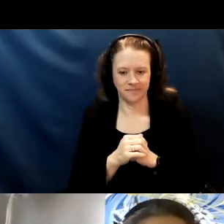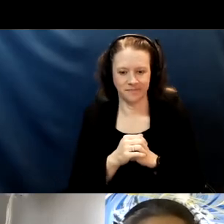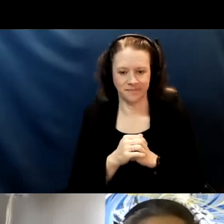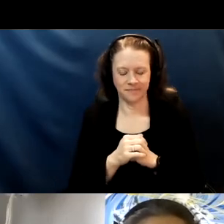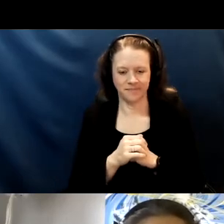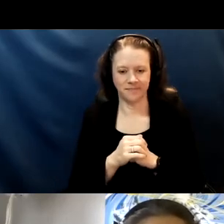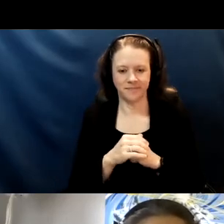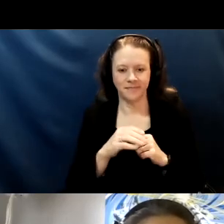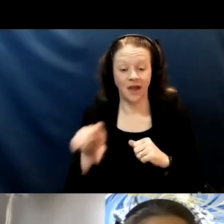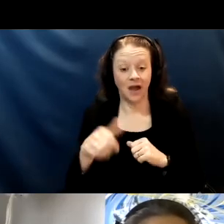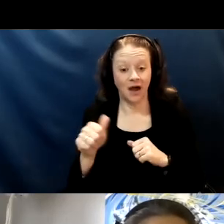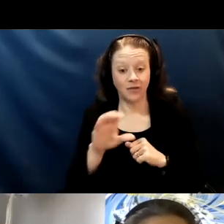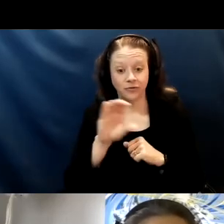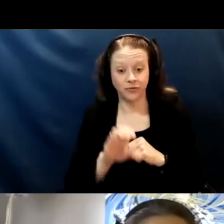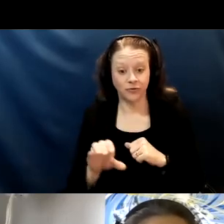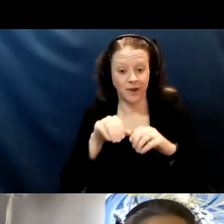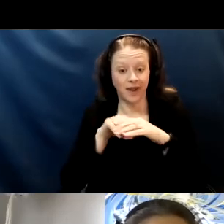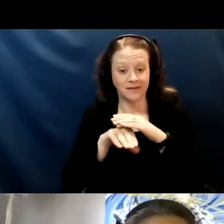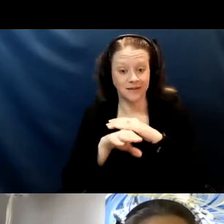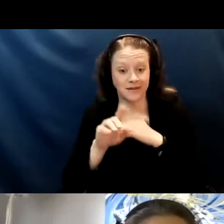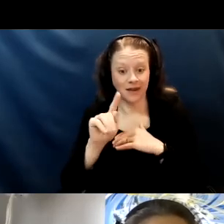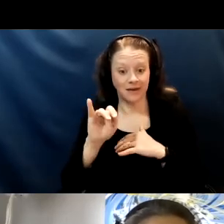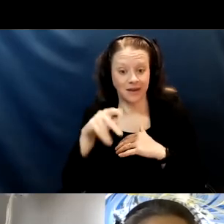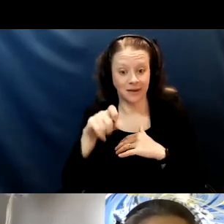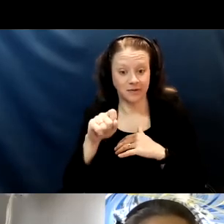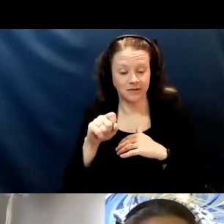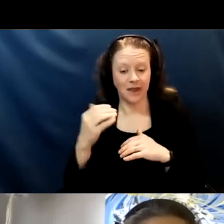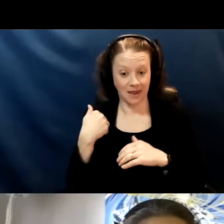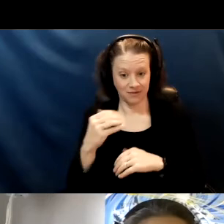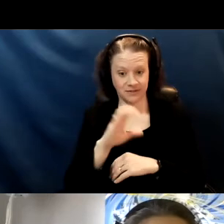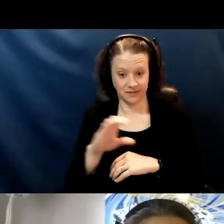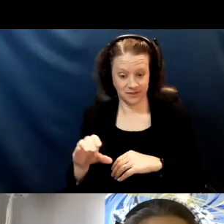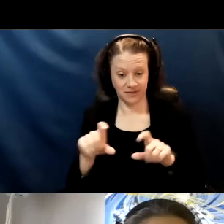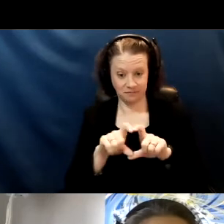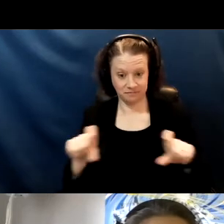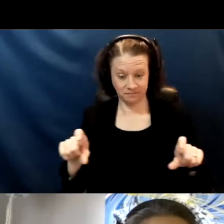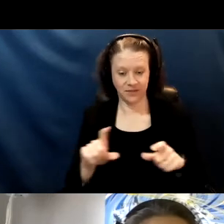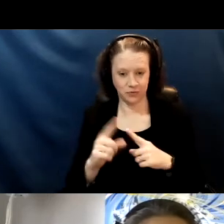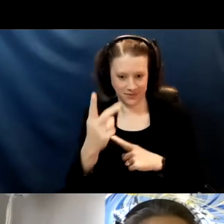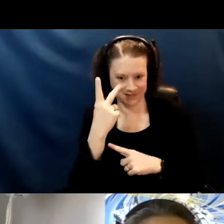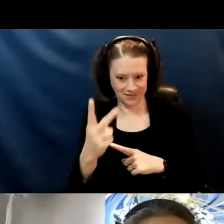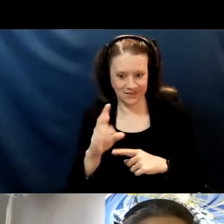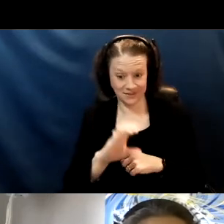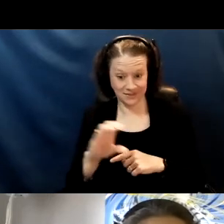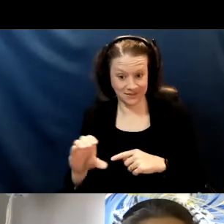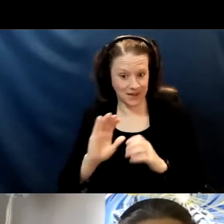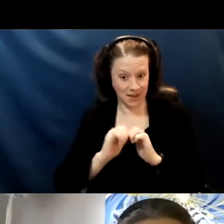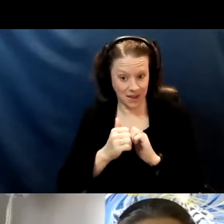Other Zoom access tips. There's closed captioning, to see the closed captions at the bottom of your screen